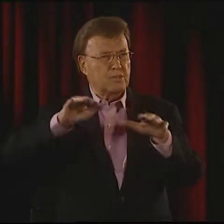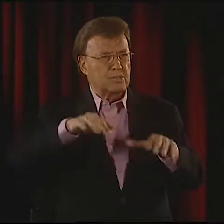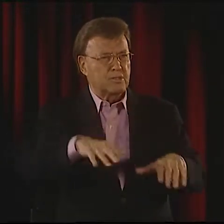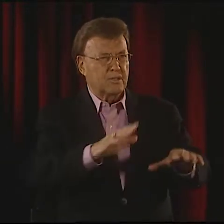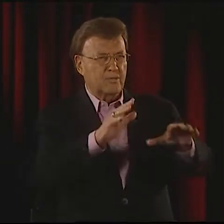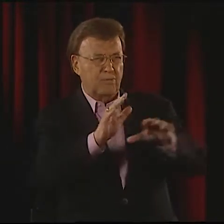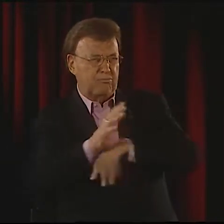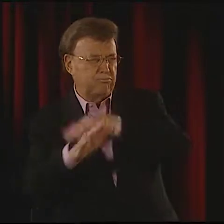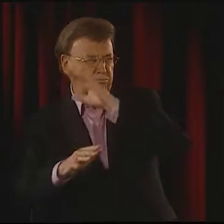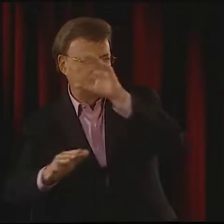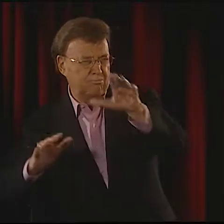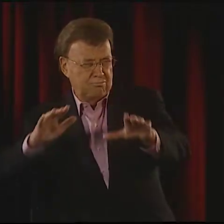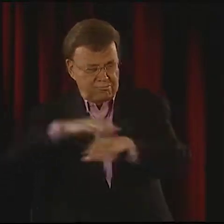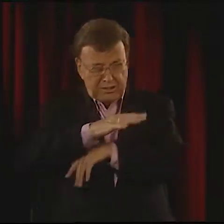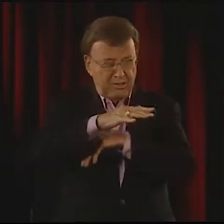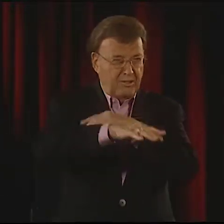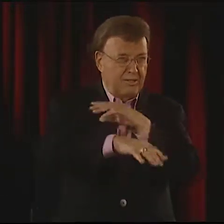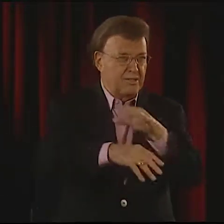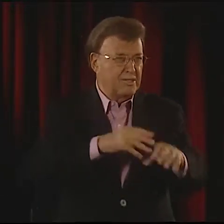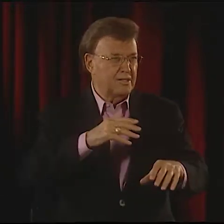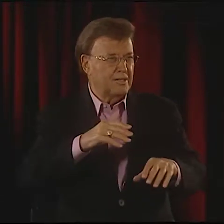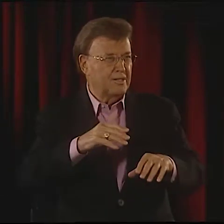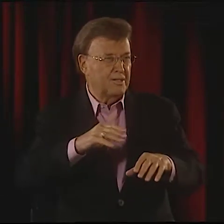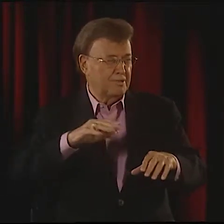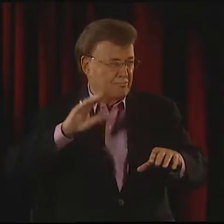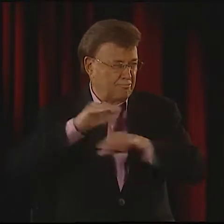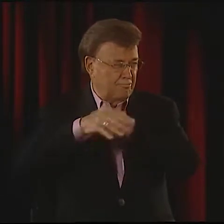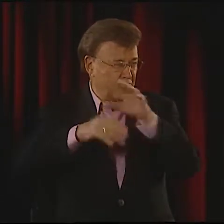HE MIGHT TALK ABOUT THE WATER TUMBLING OVER THE LARGER ROCKS